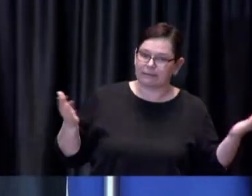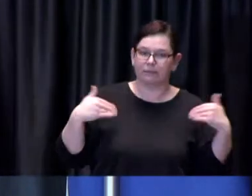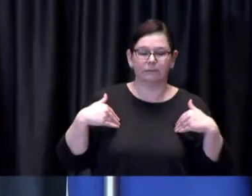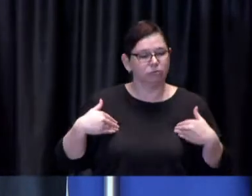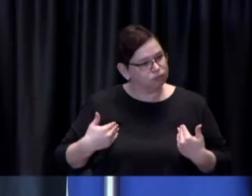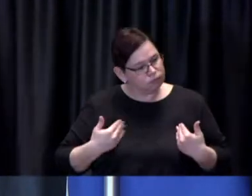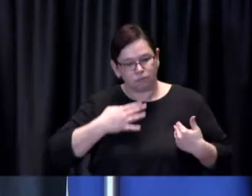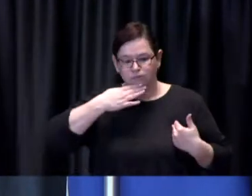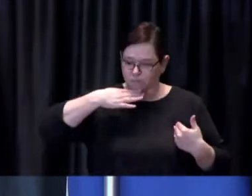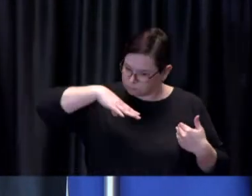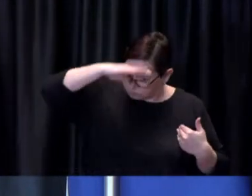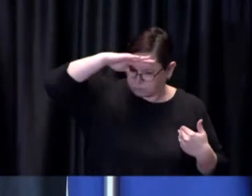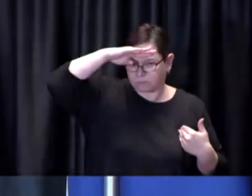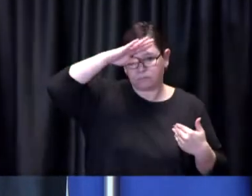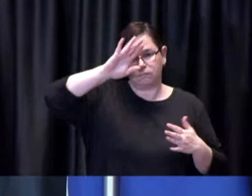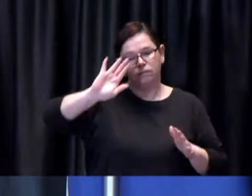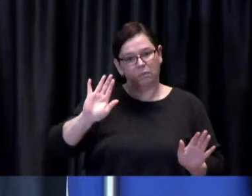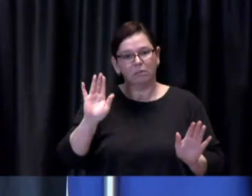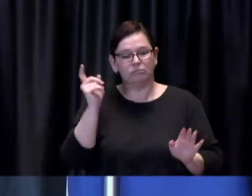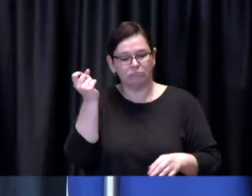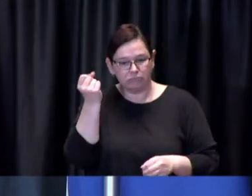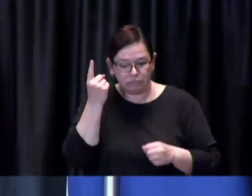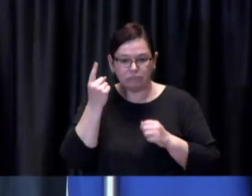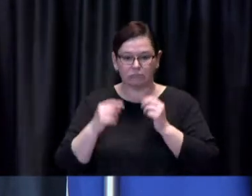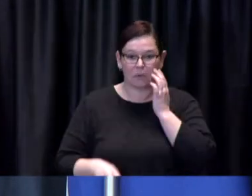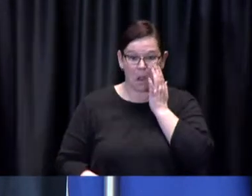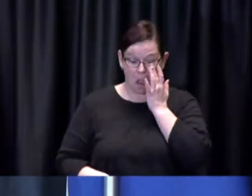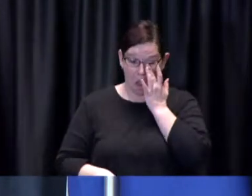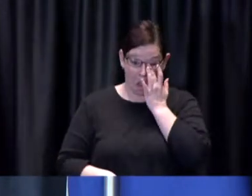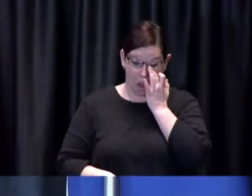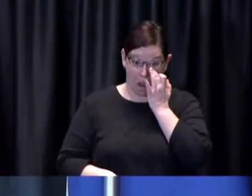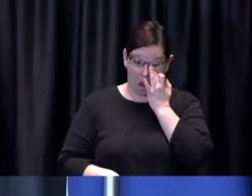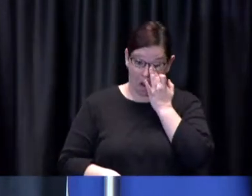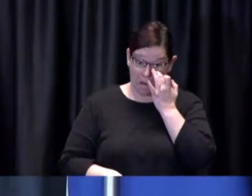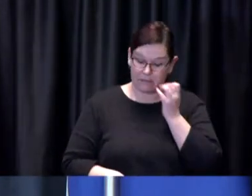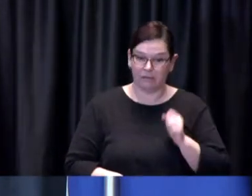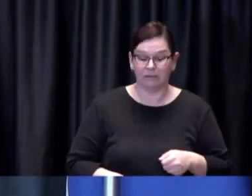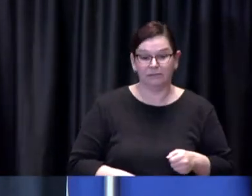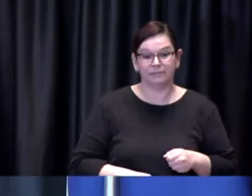and we do also recognize as we've learned over the course of the past year and a bit